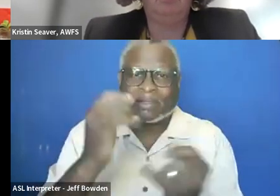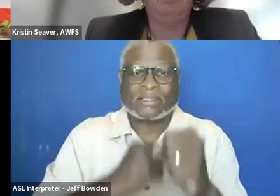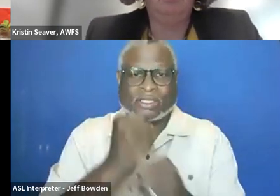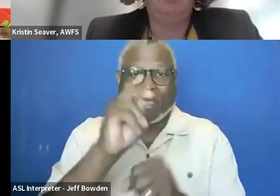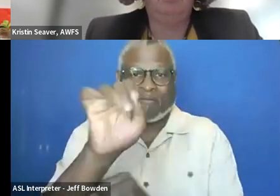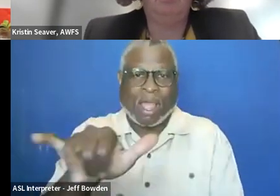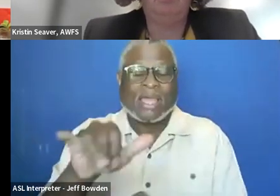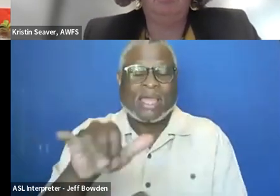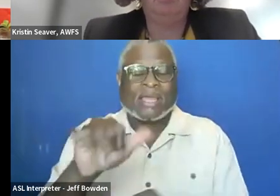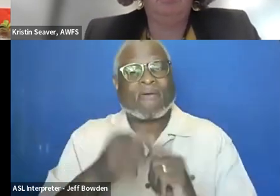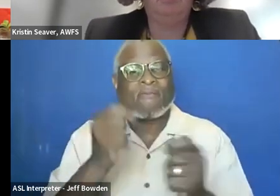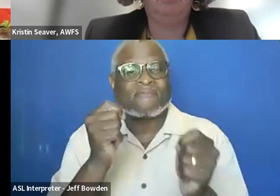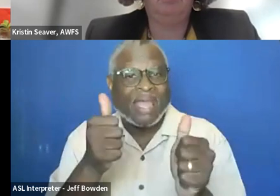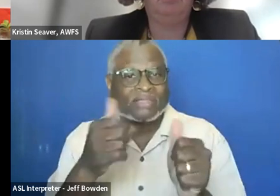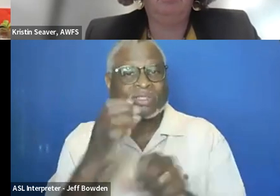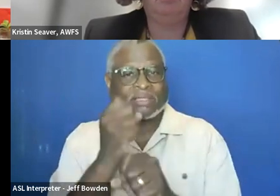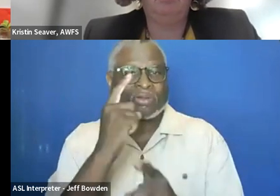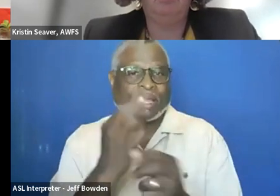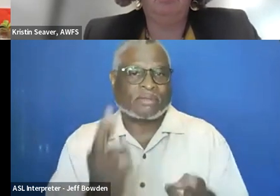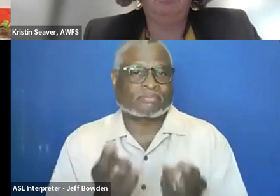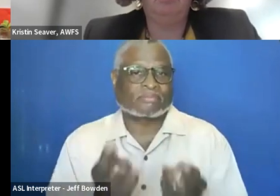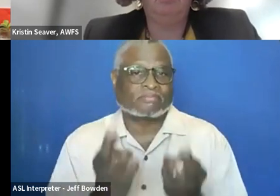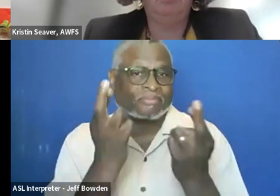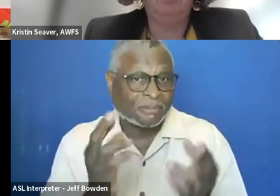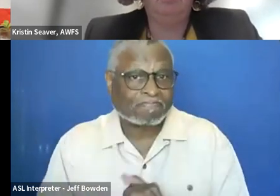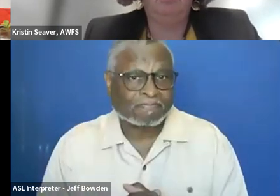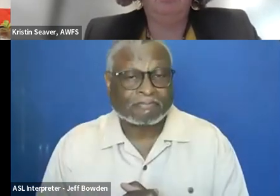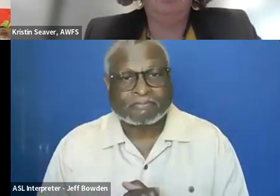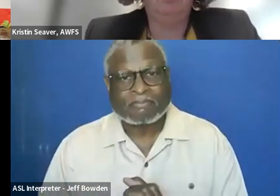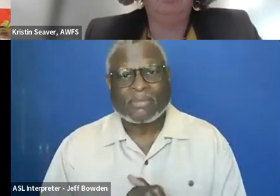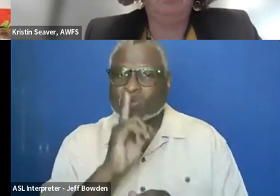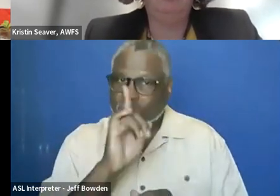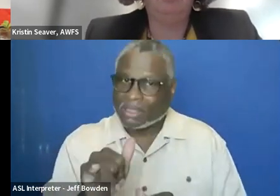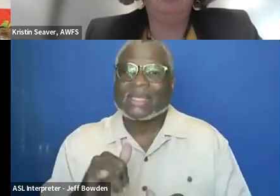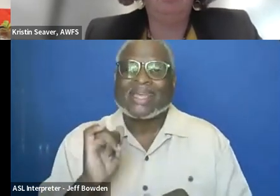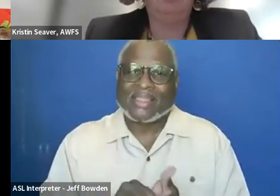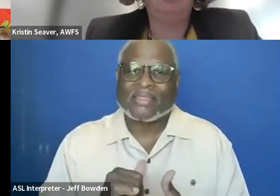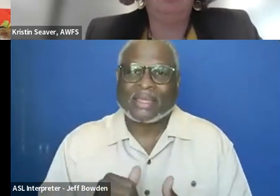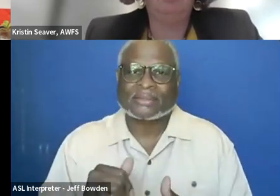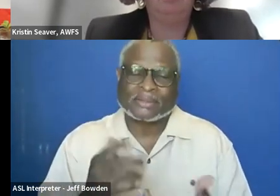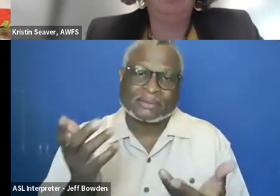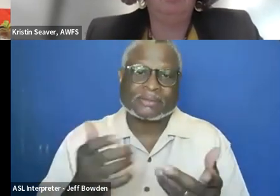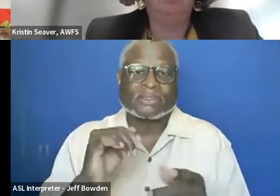at which you can get those types of recommendations is like it is really beneficial the way automation can provide it.